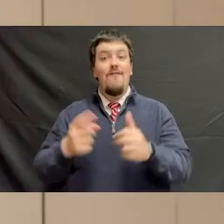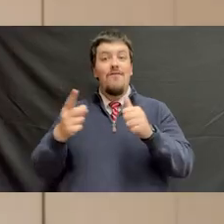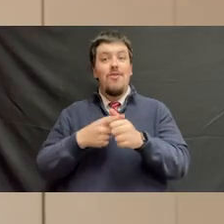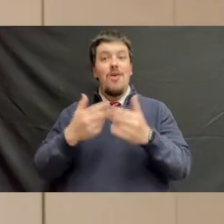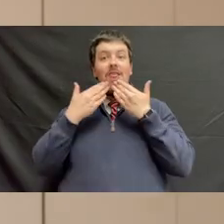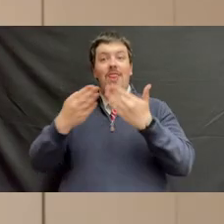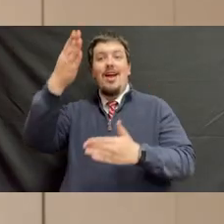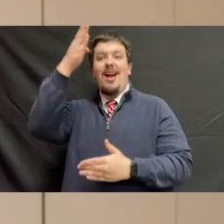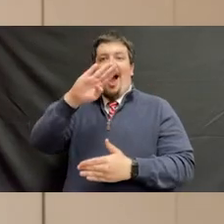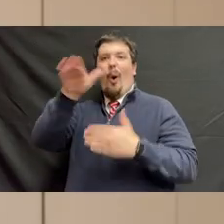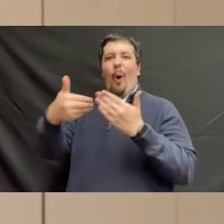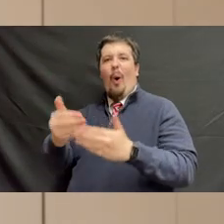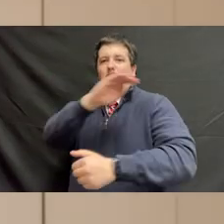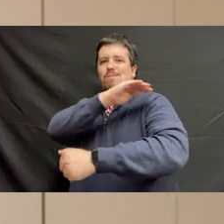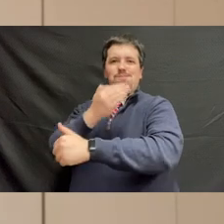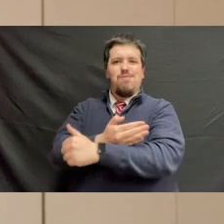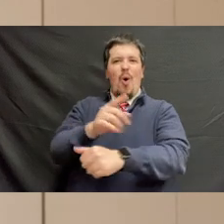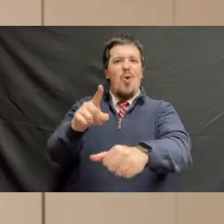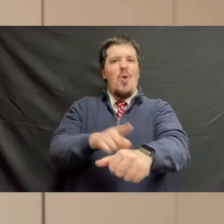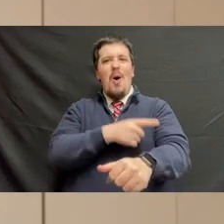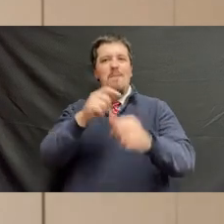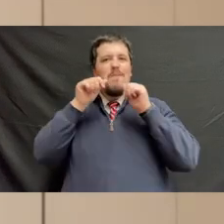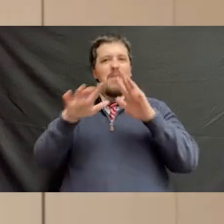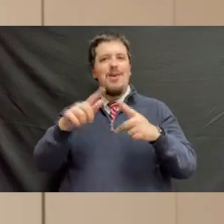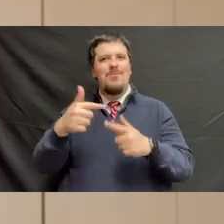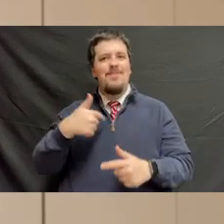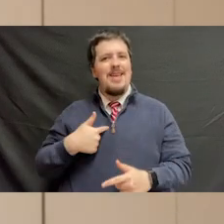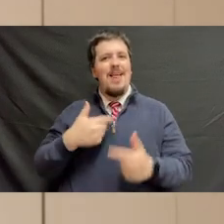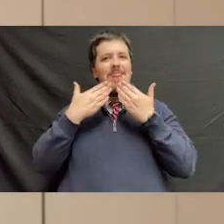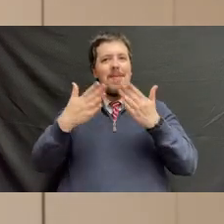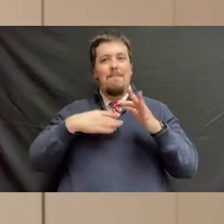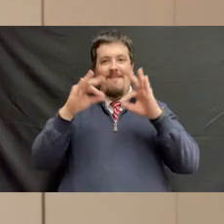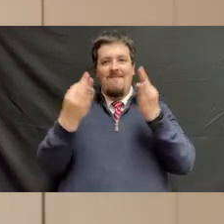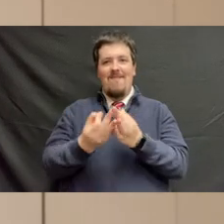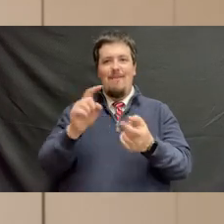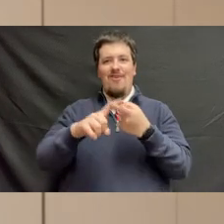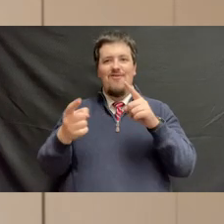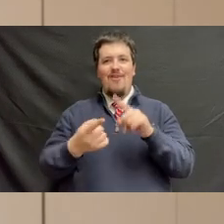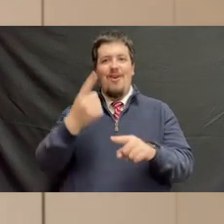First of all, I'd like to thank God Almighty for His love and blessing towards me. I like to thank my family and friends